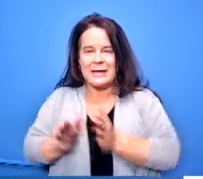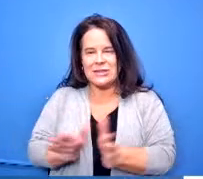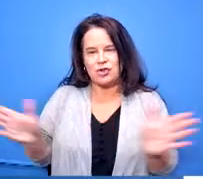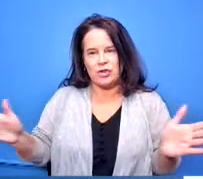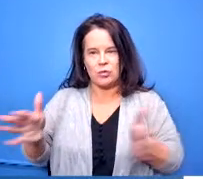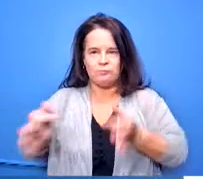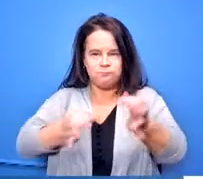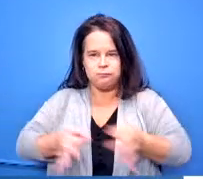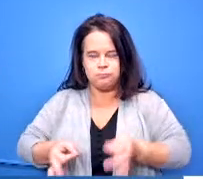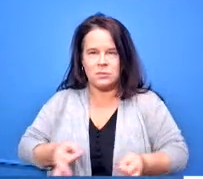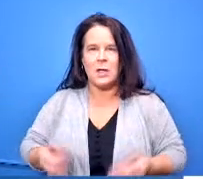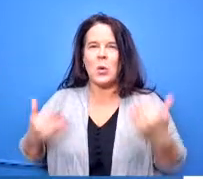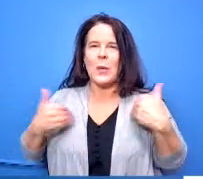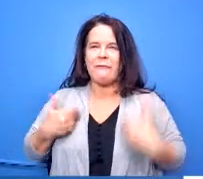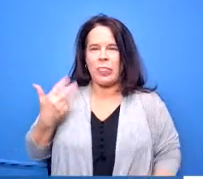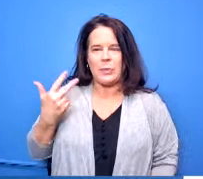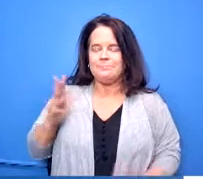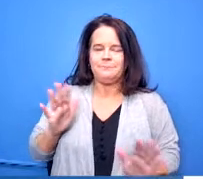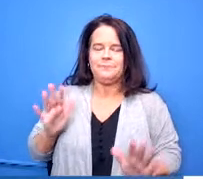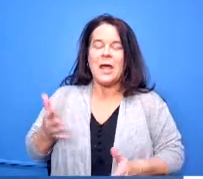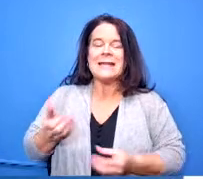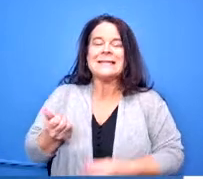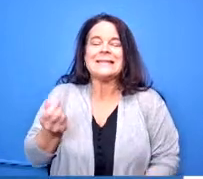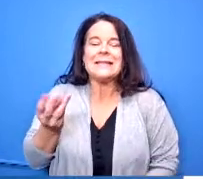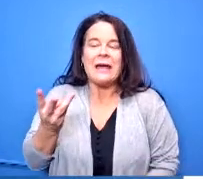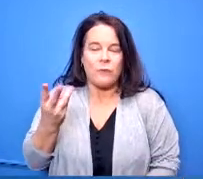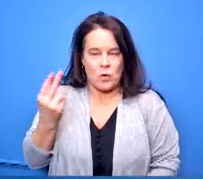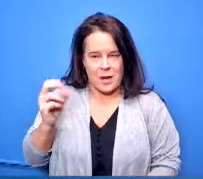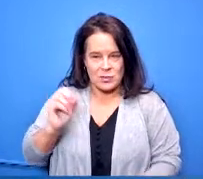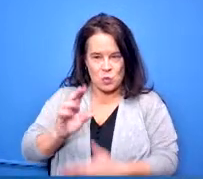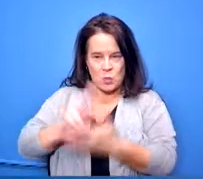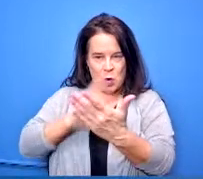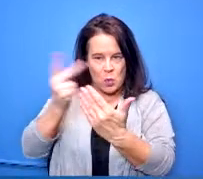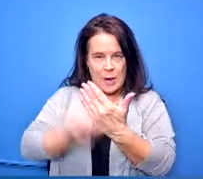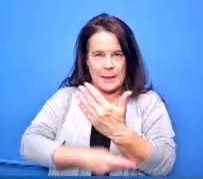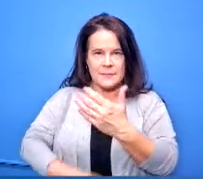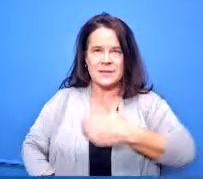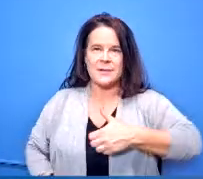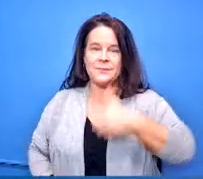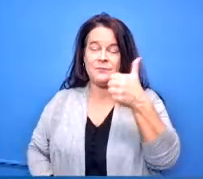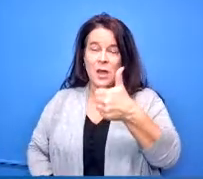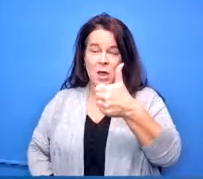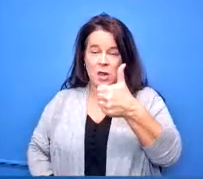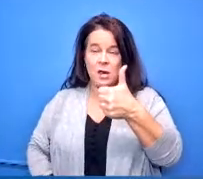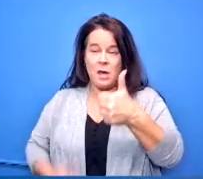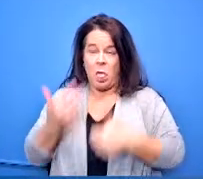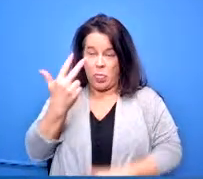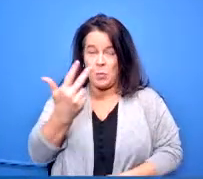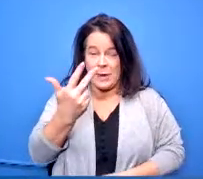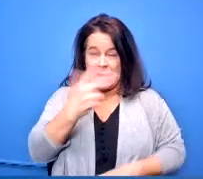have three we have several high school programs we have three traditional high schools dunbar